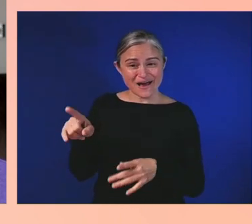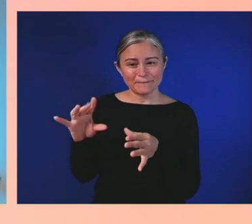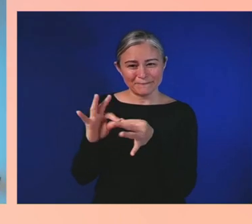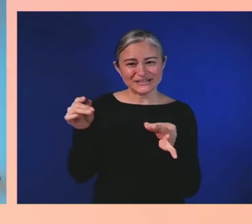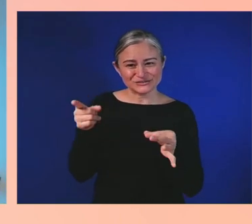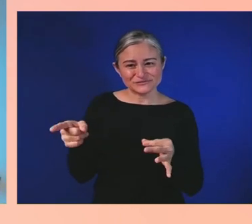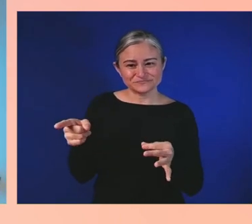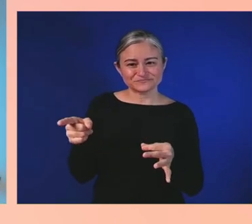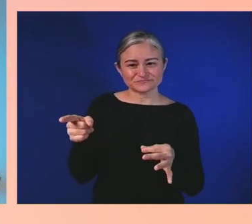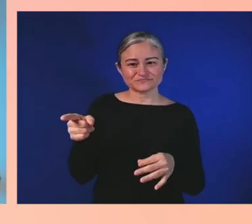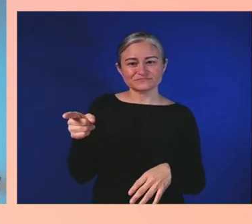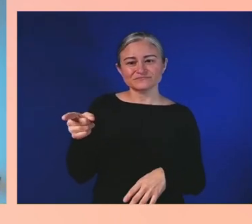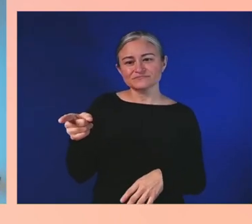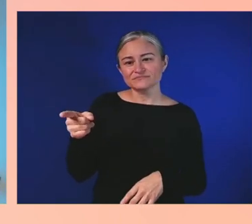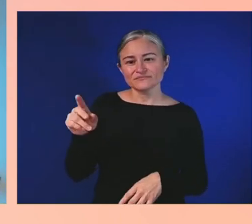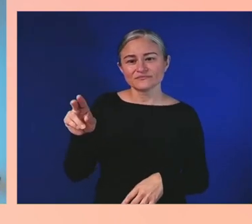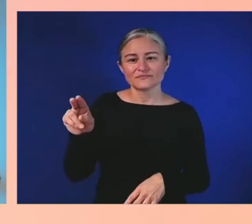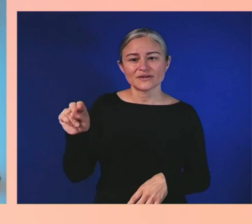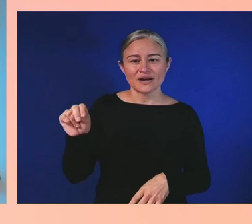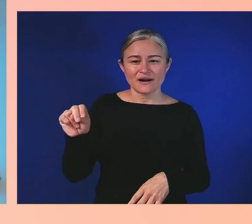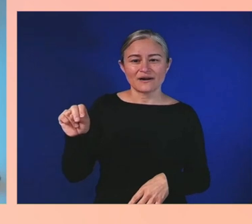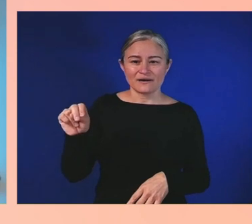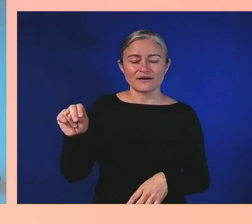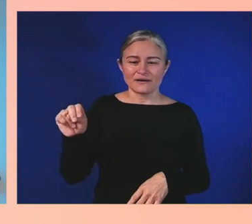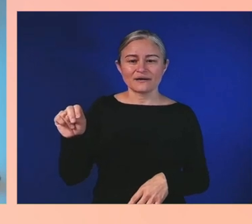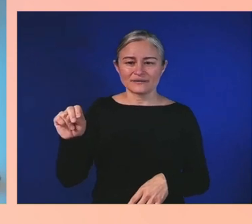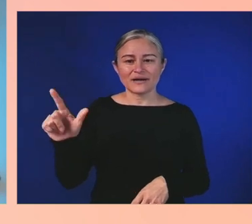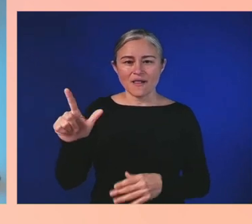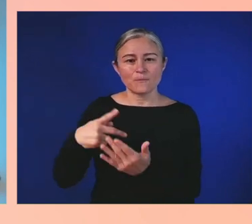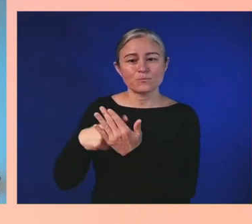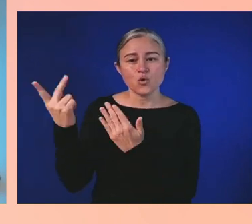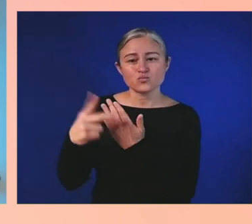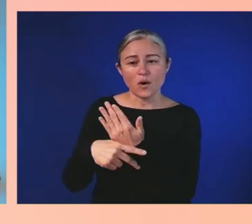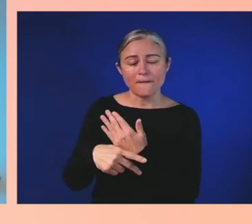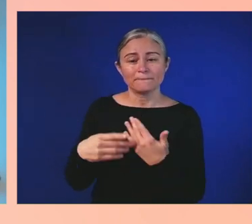I love the Xbox Next Level program.